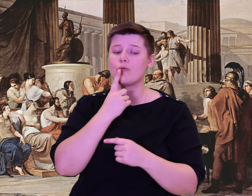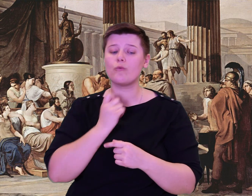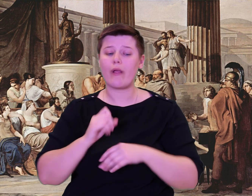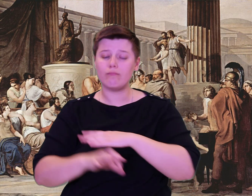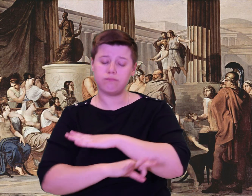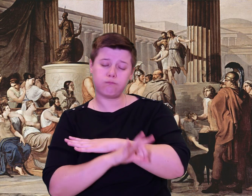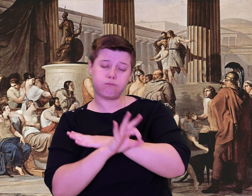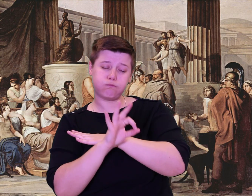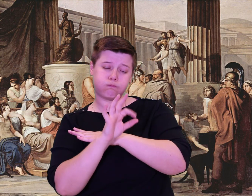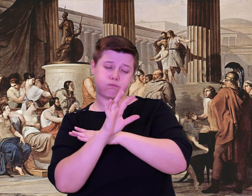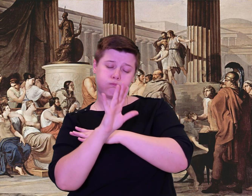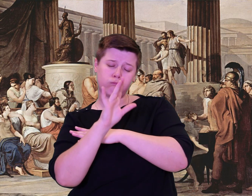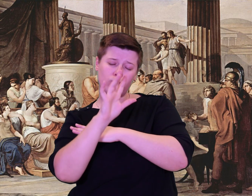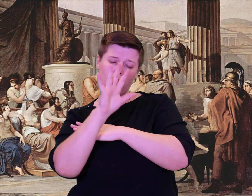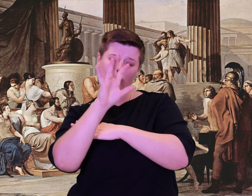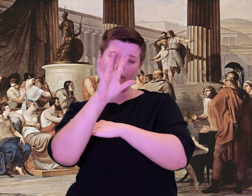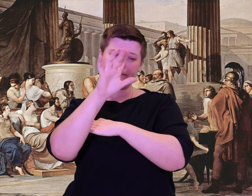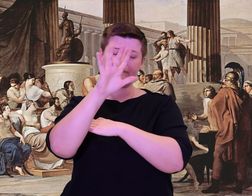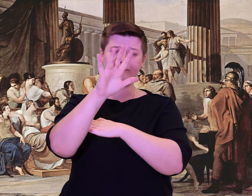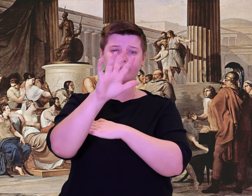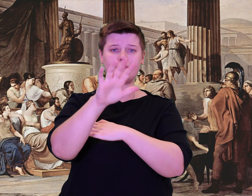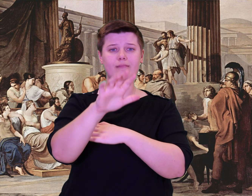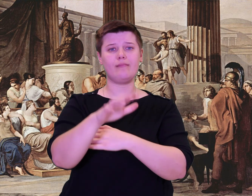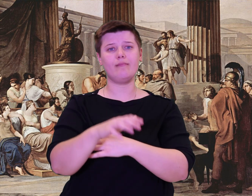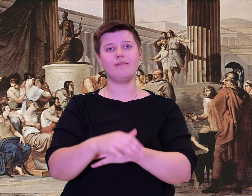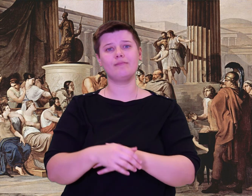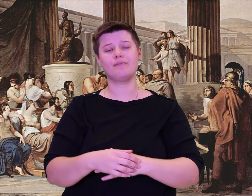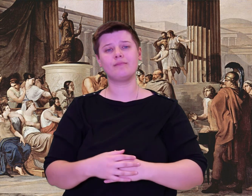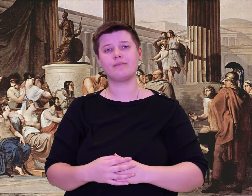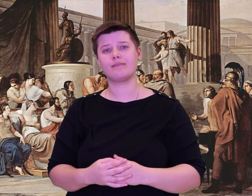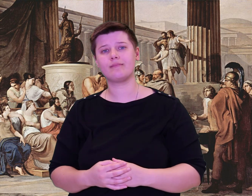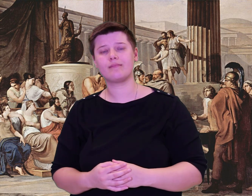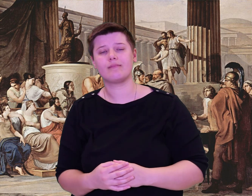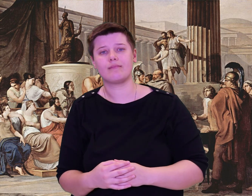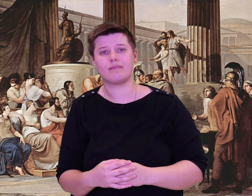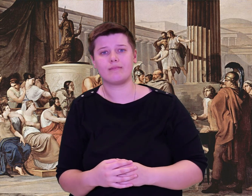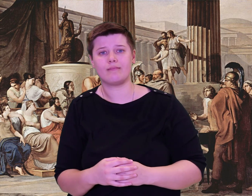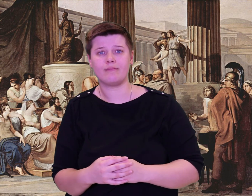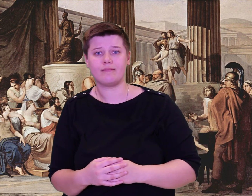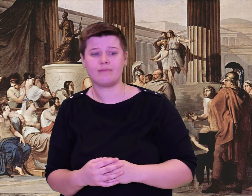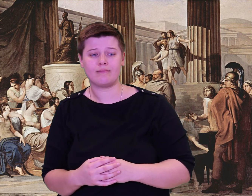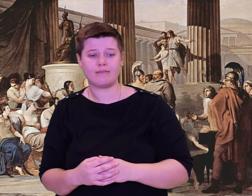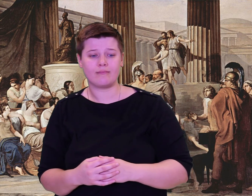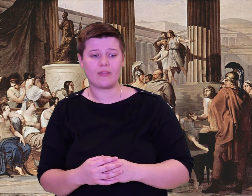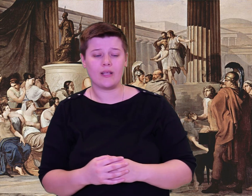full of wonders. On seeing mountain goats, we dashed to fetch our javelins and bows